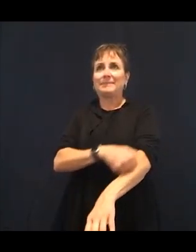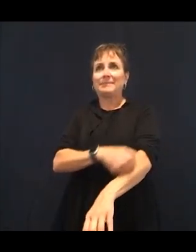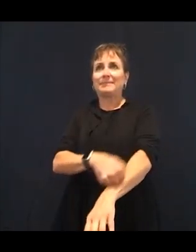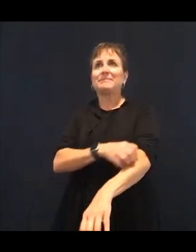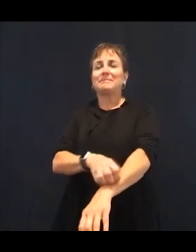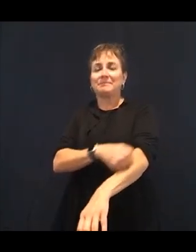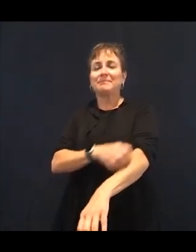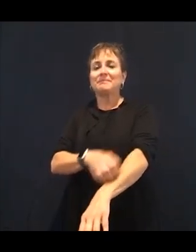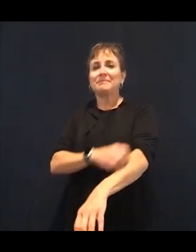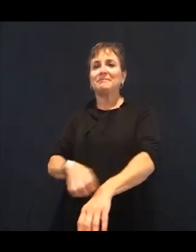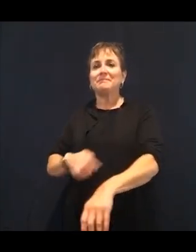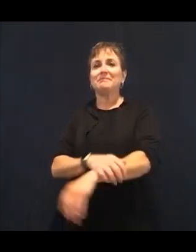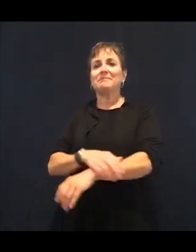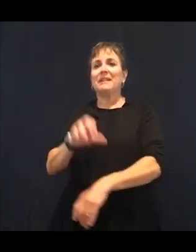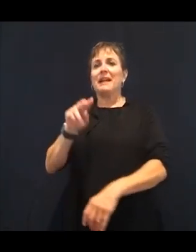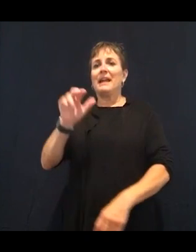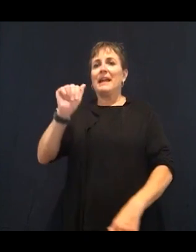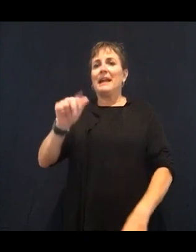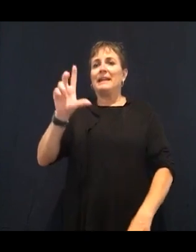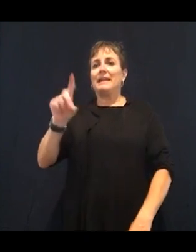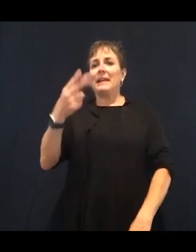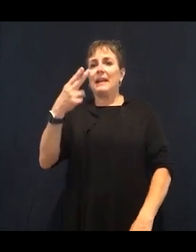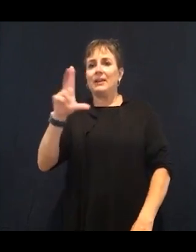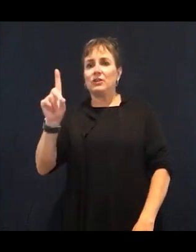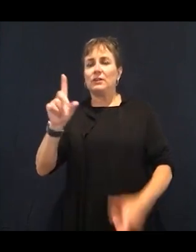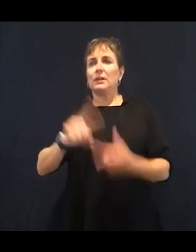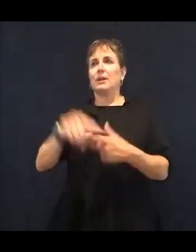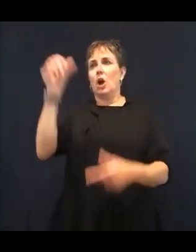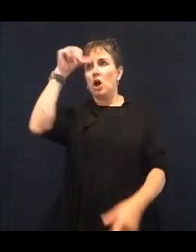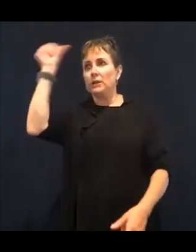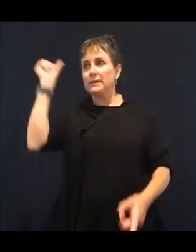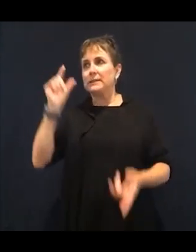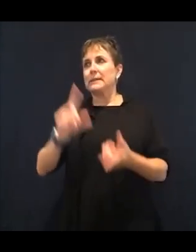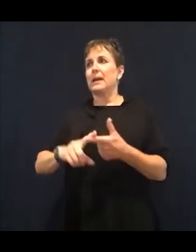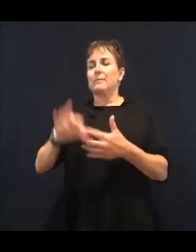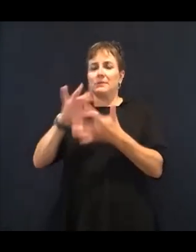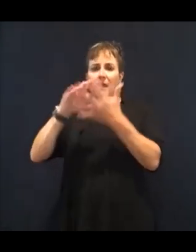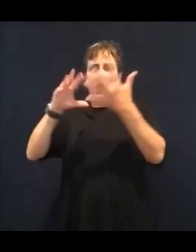All these all these nerve-damaging things can happen